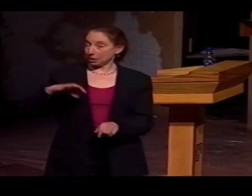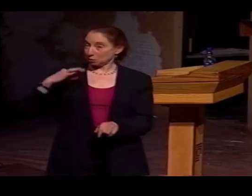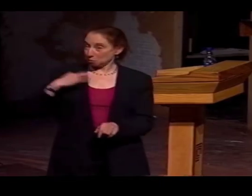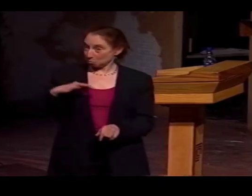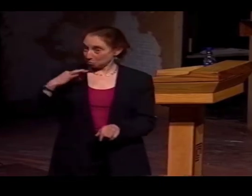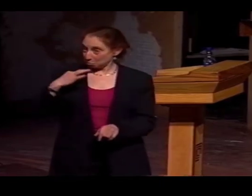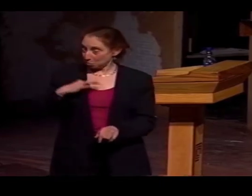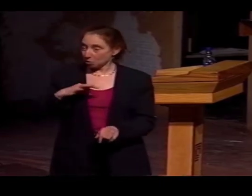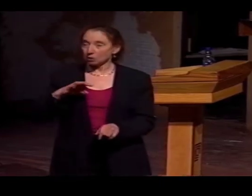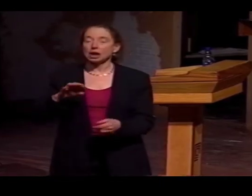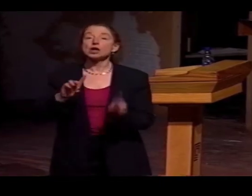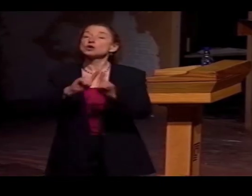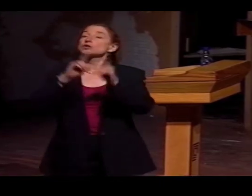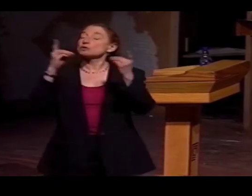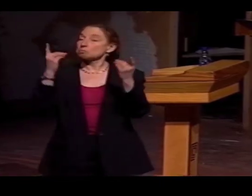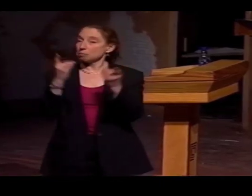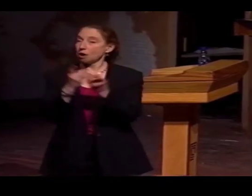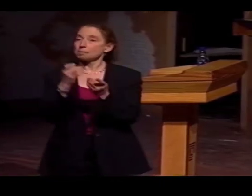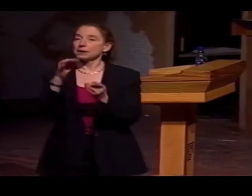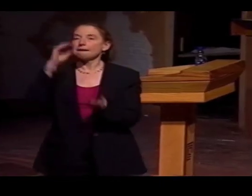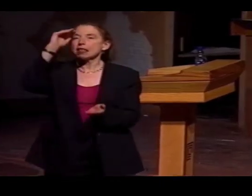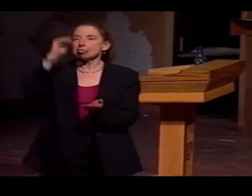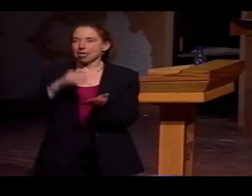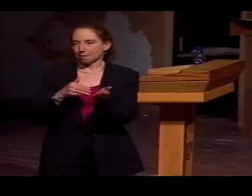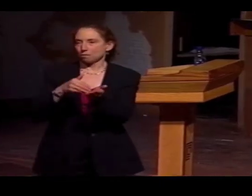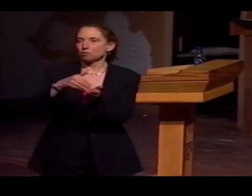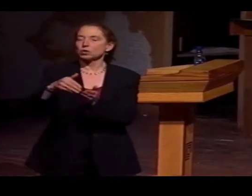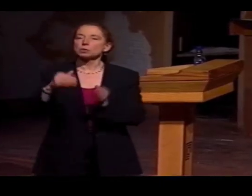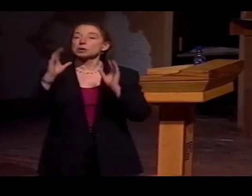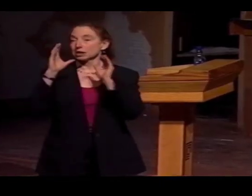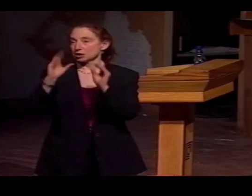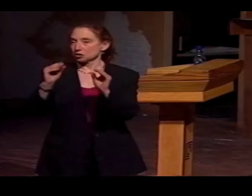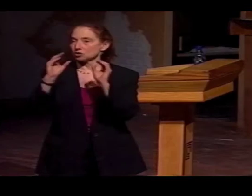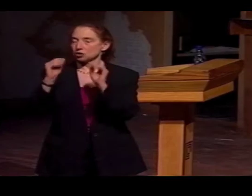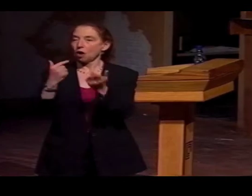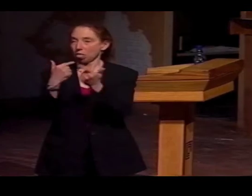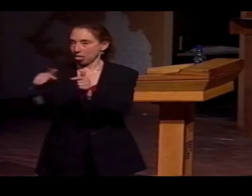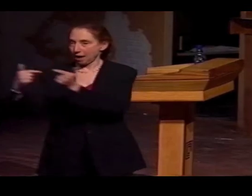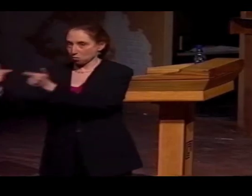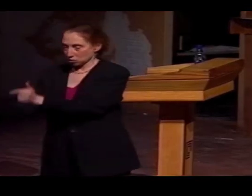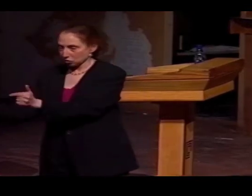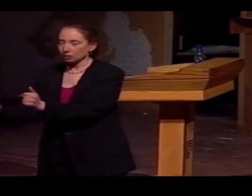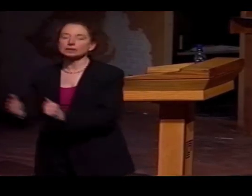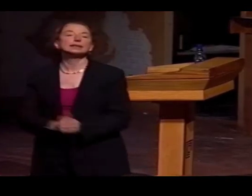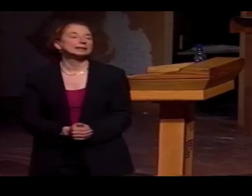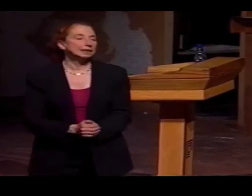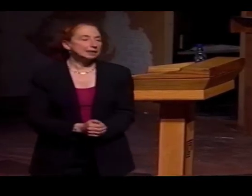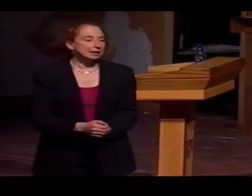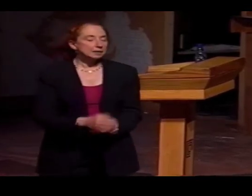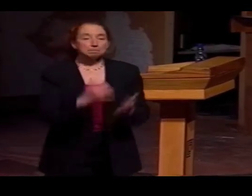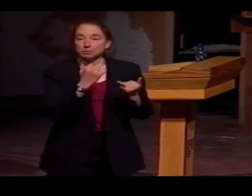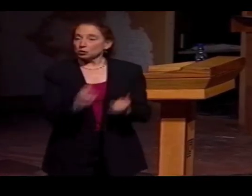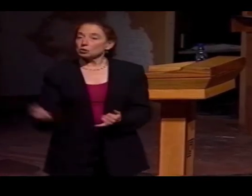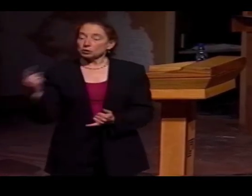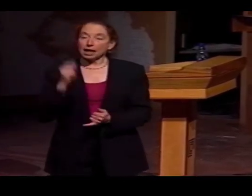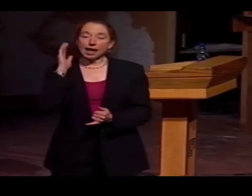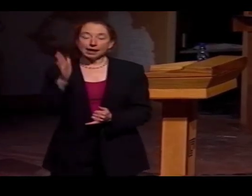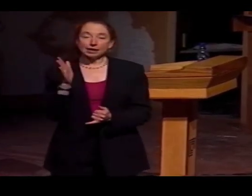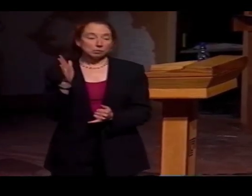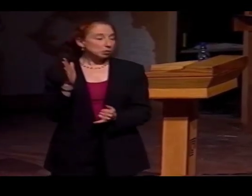HE WORKS NEARBY AT THE UNIVERSITY OF PITTSBURGH IN THE DEPARTMENT OF LESSER-TAUGHT LANGUAGES.